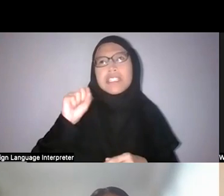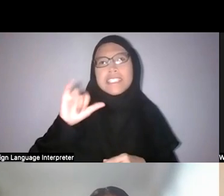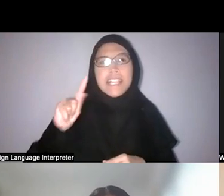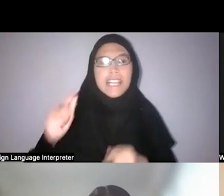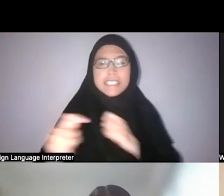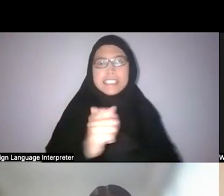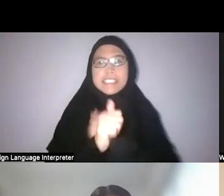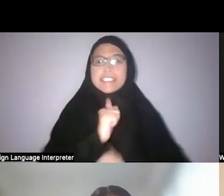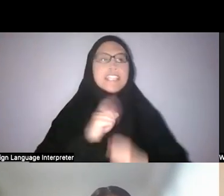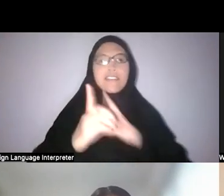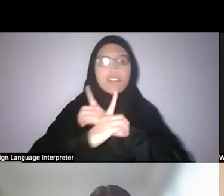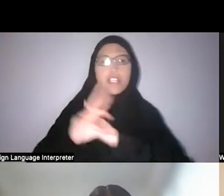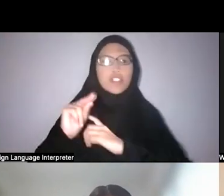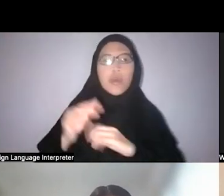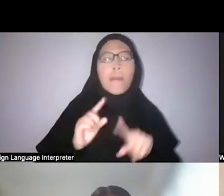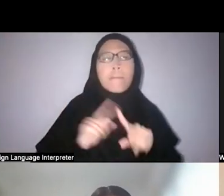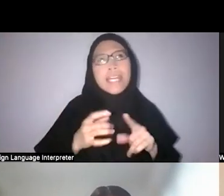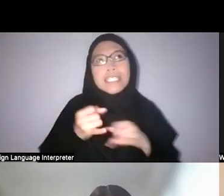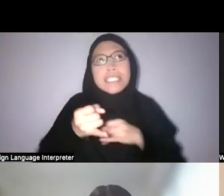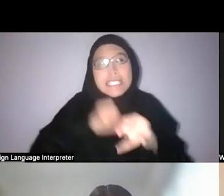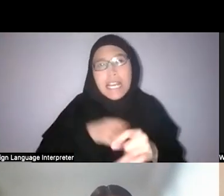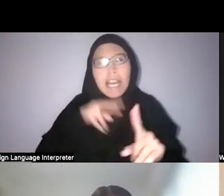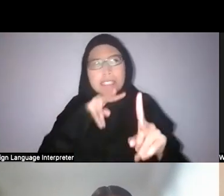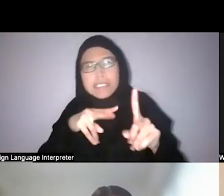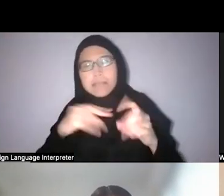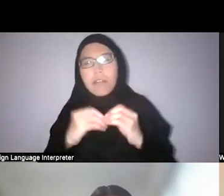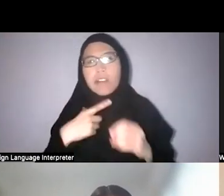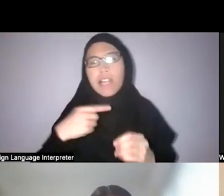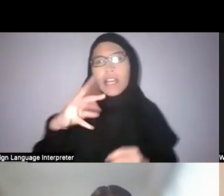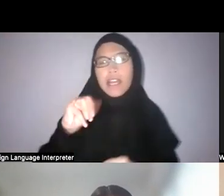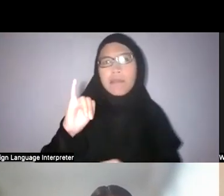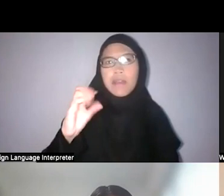I was looking at it more as like a microcosm of the Malay culture.